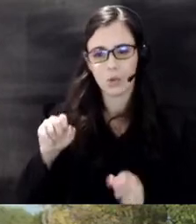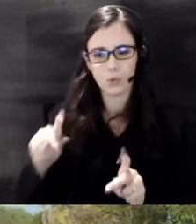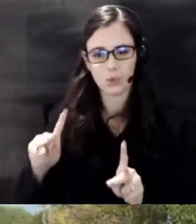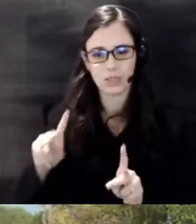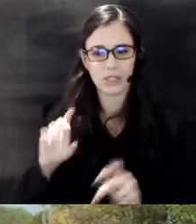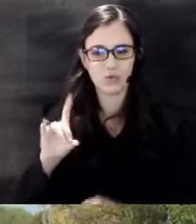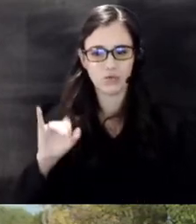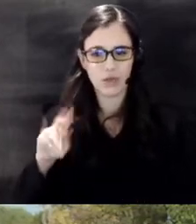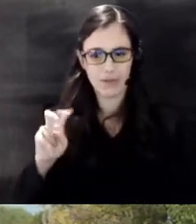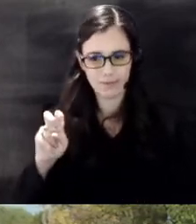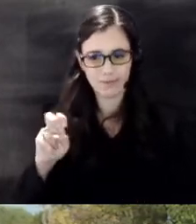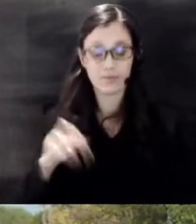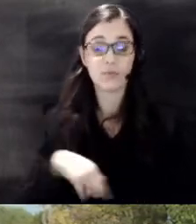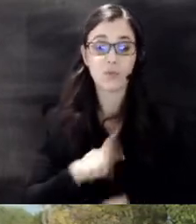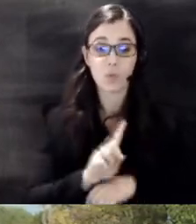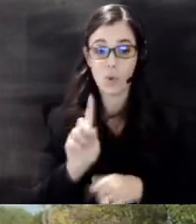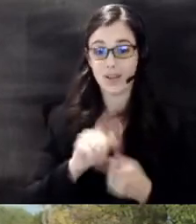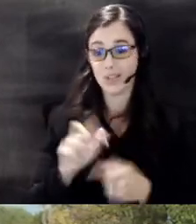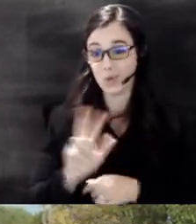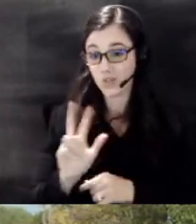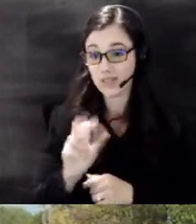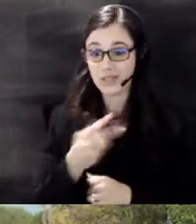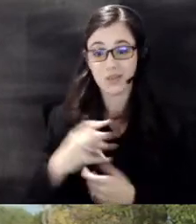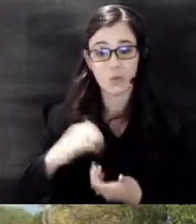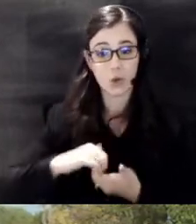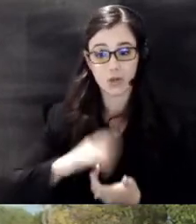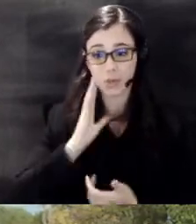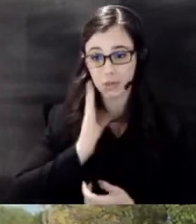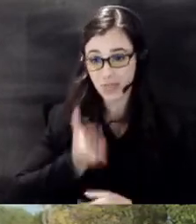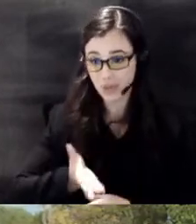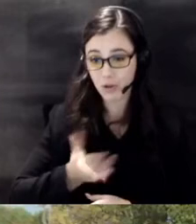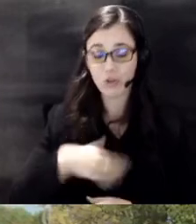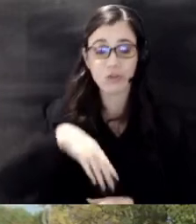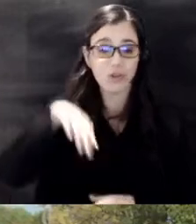several Partners will be there kdhe the Cedric County Health Department some city of Wichita